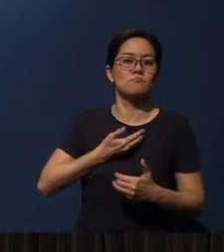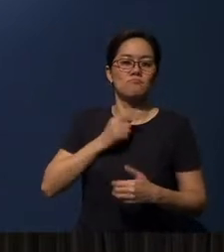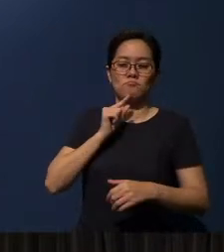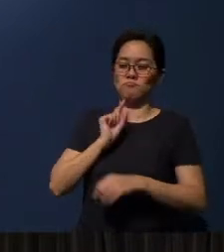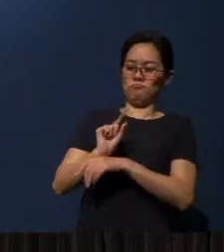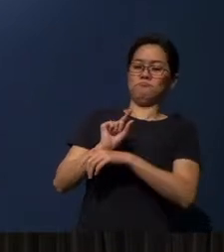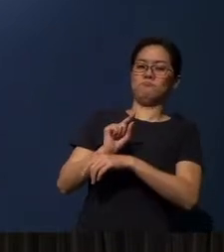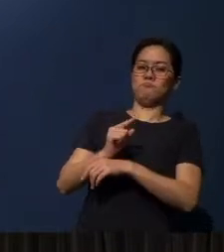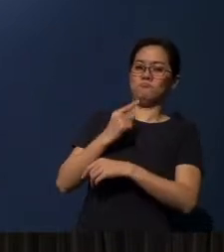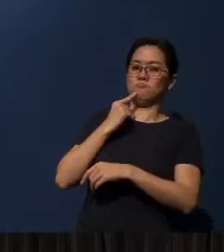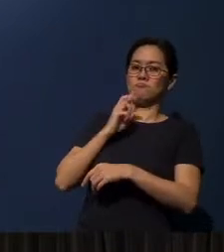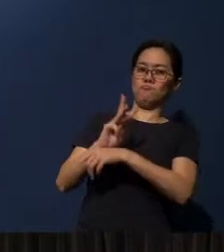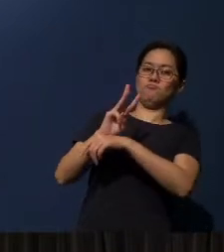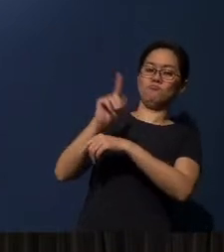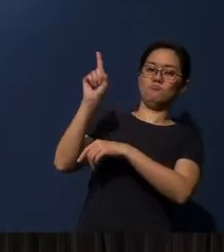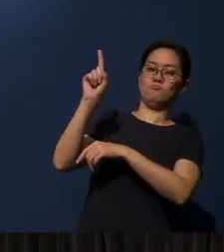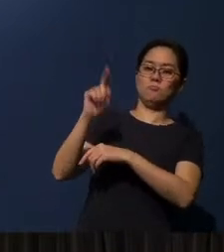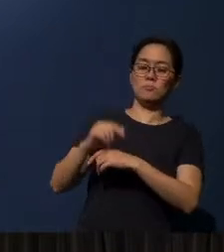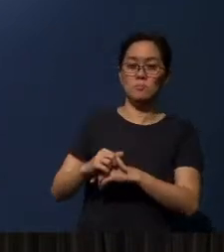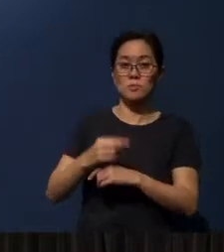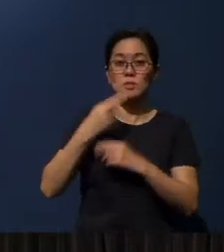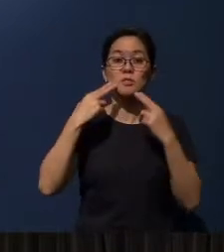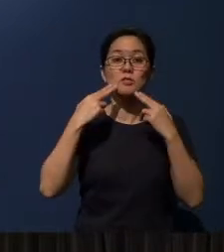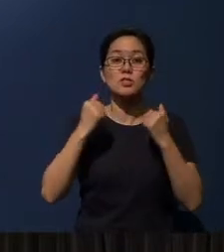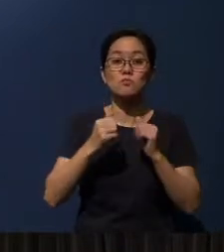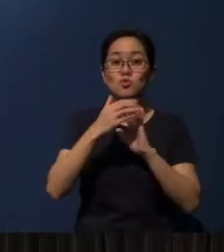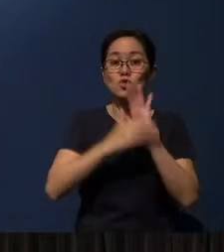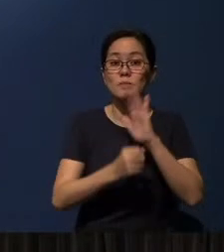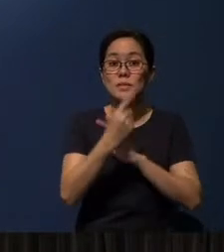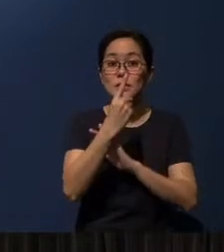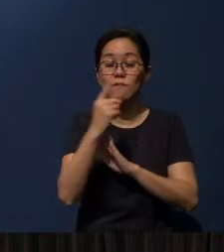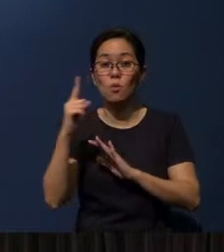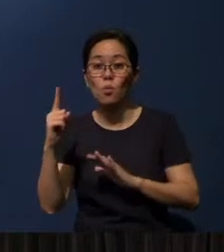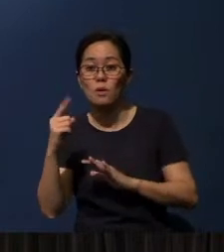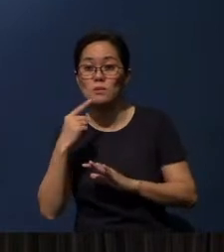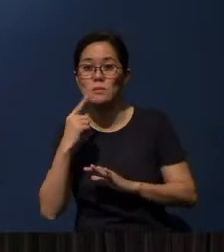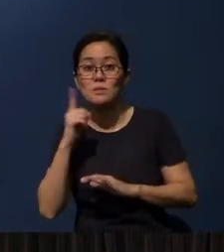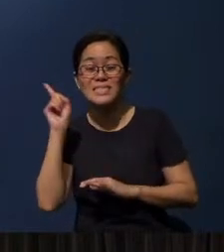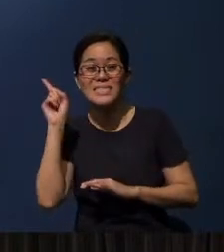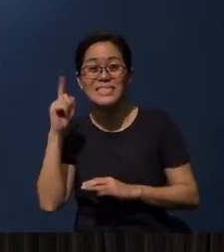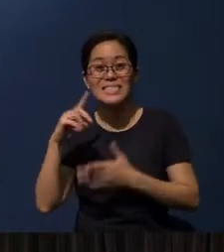And that's what the Bible says in Hebrews 11:1. This is the definition of faith.